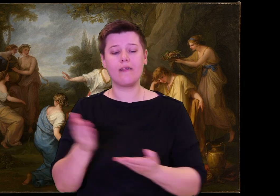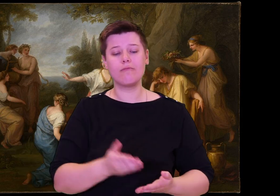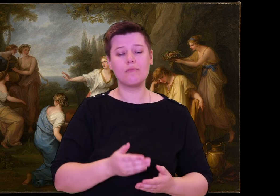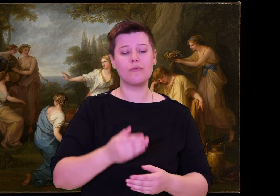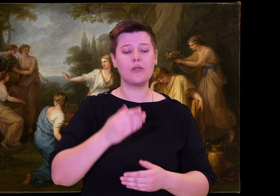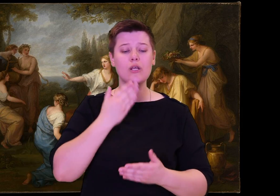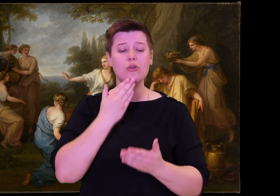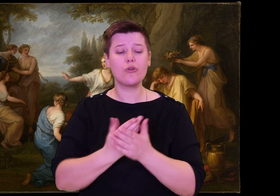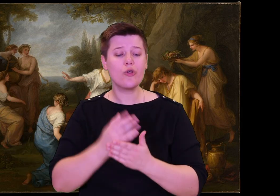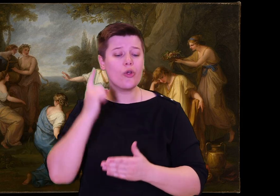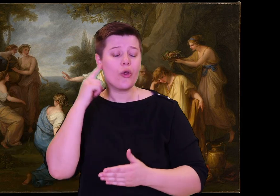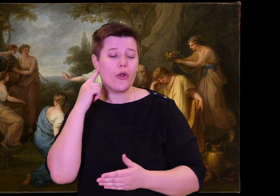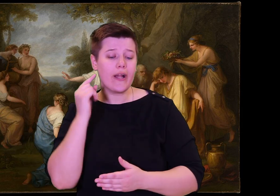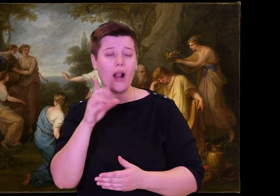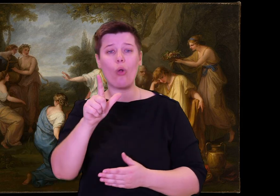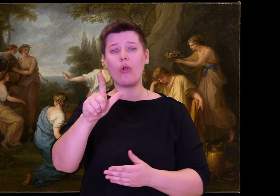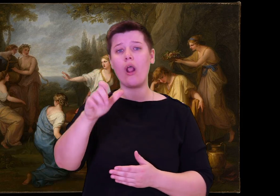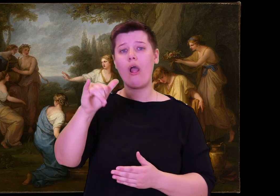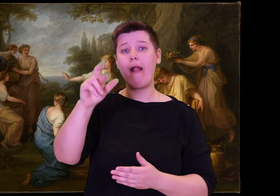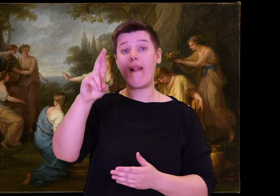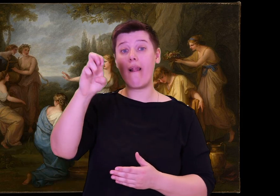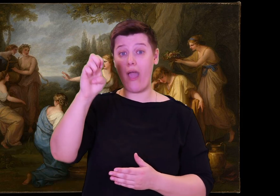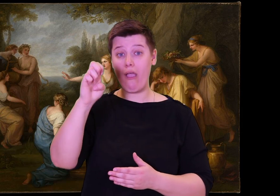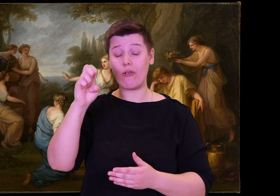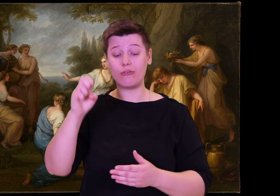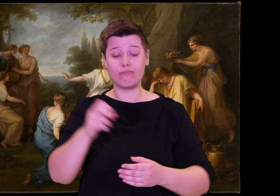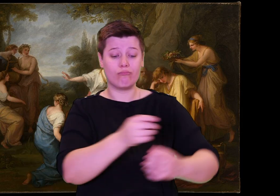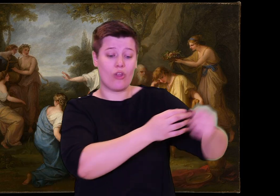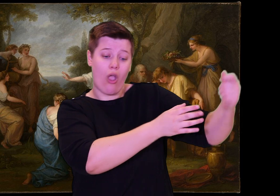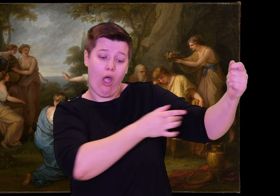excuse my saying this--these men are only interested in music,